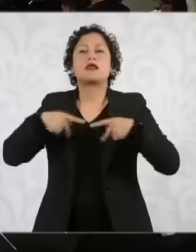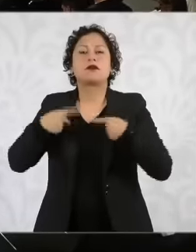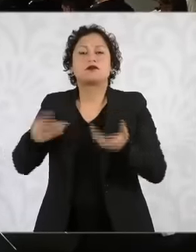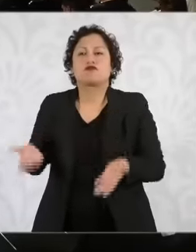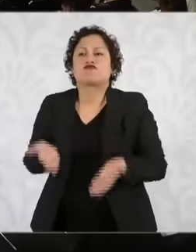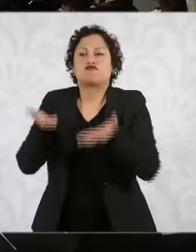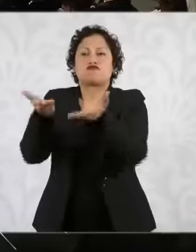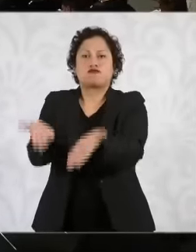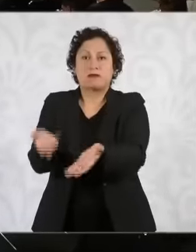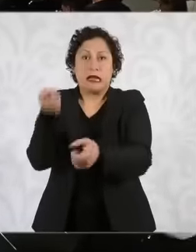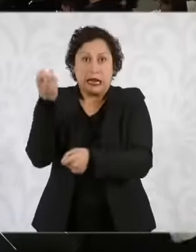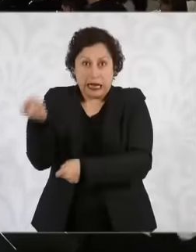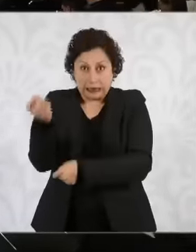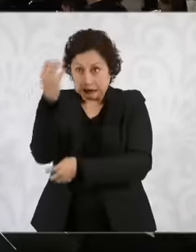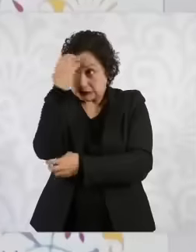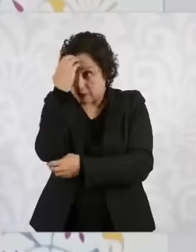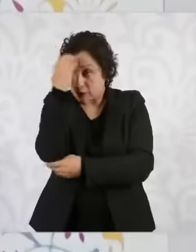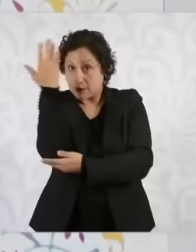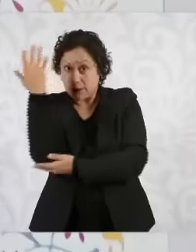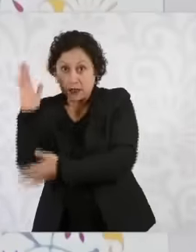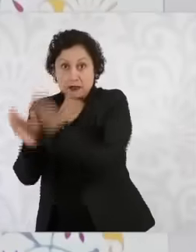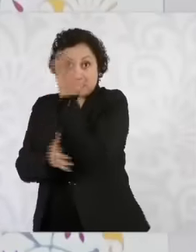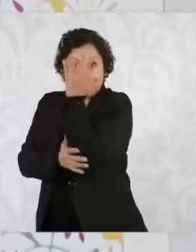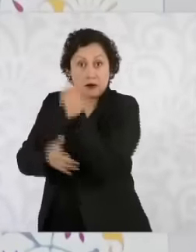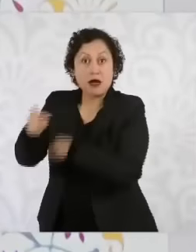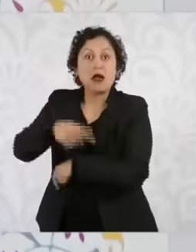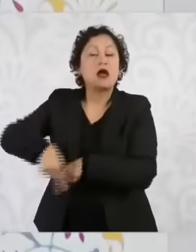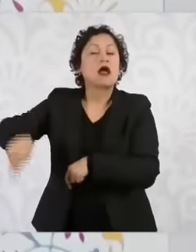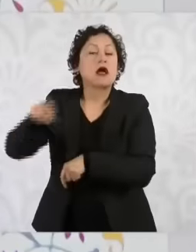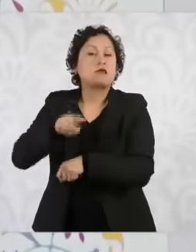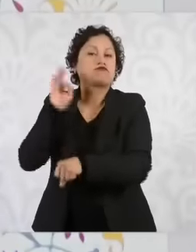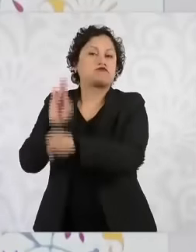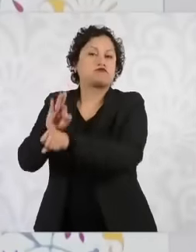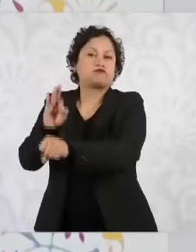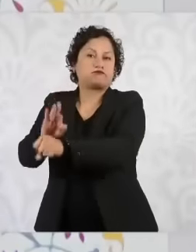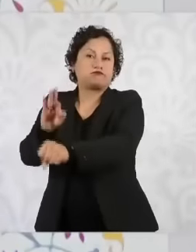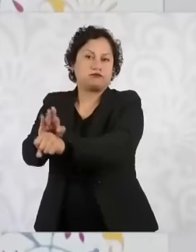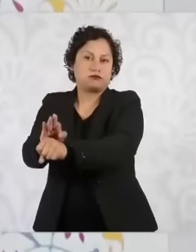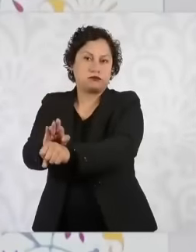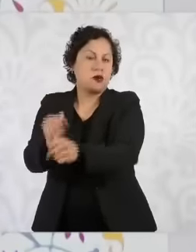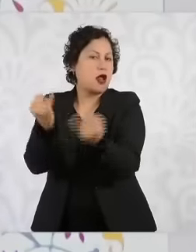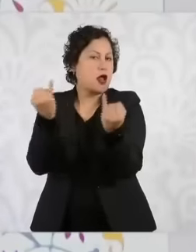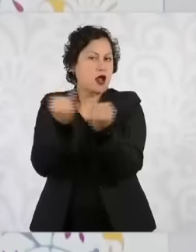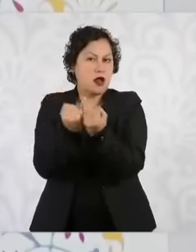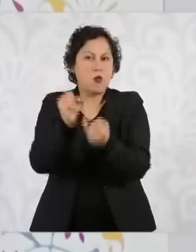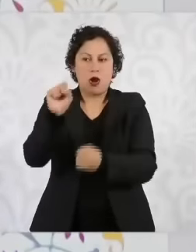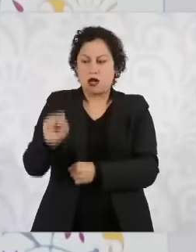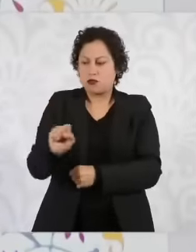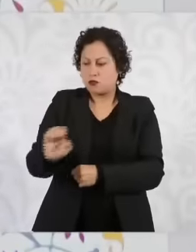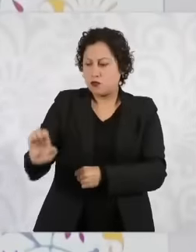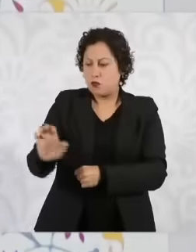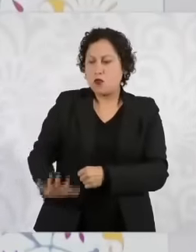there are cases in the southeast, there are pending issues that we are also going to address. So the change